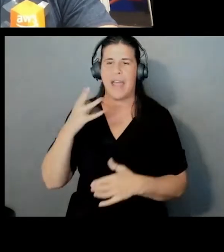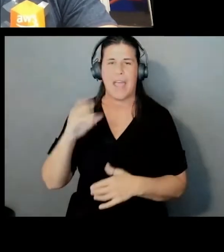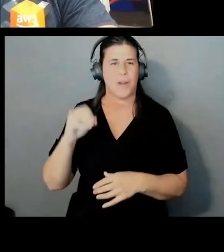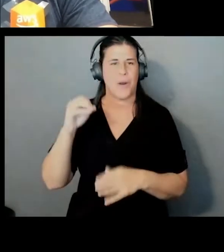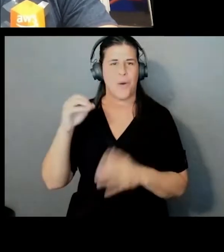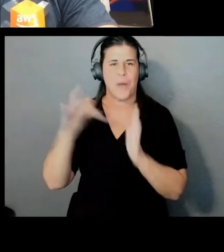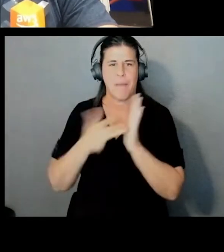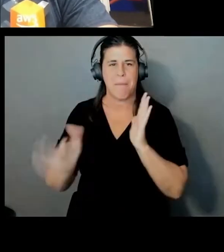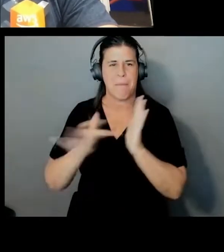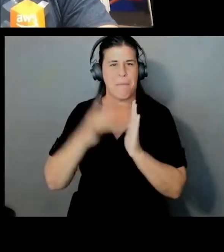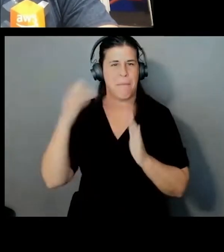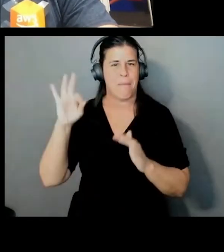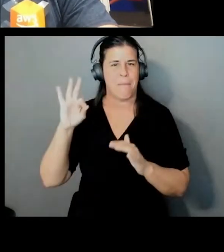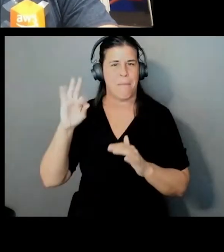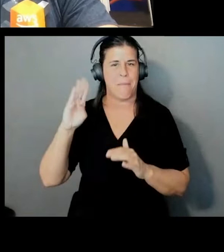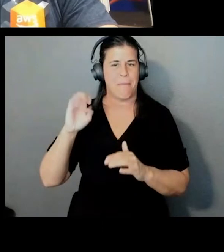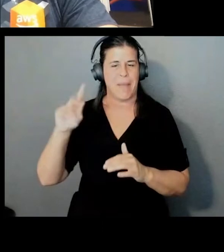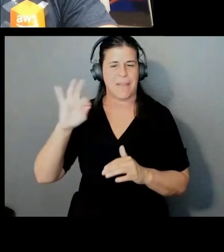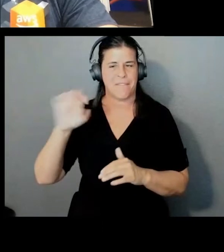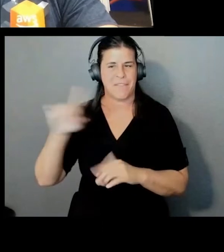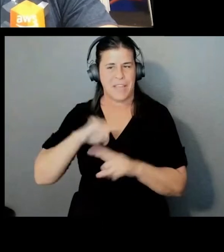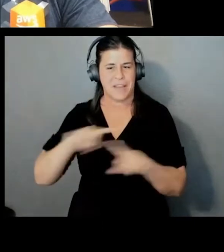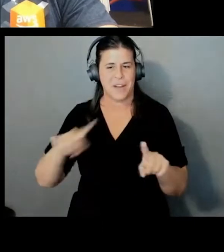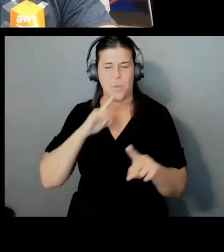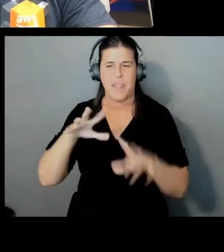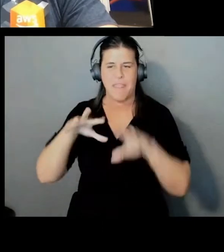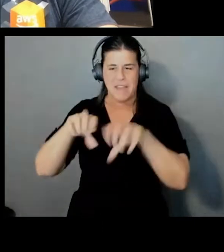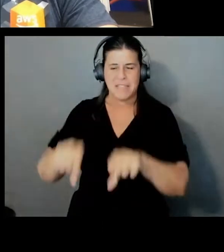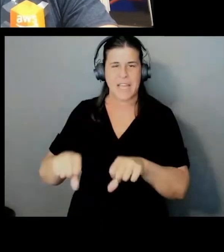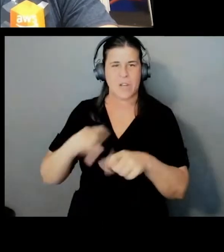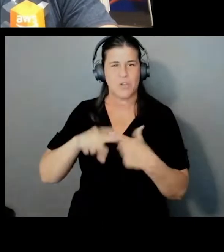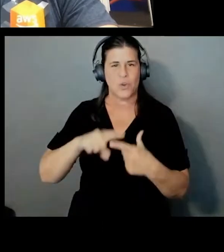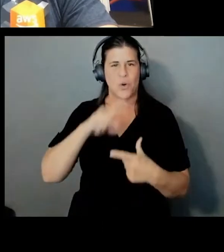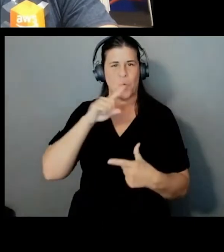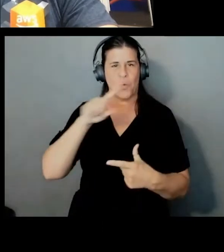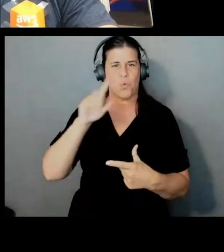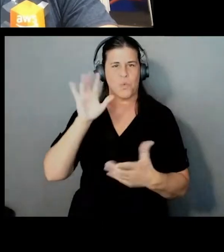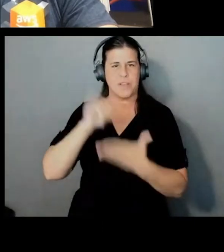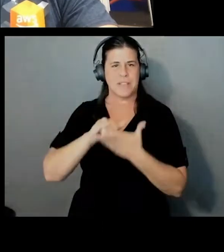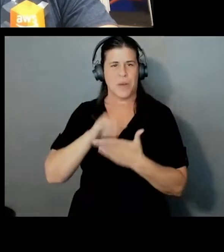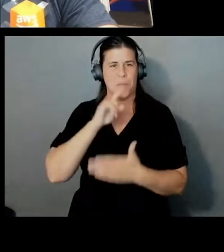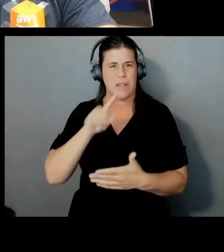Like the attackers are foxes or something, which is something I really understand. I love that analogy.